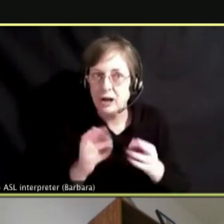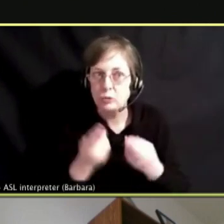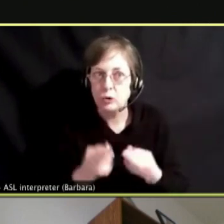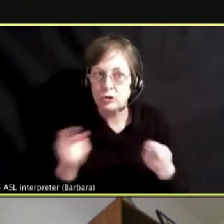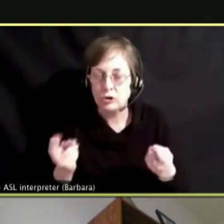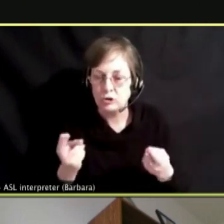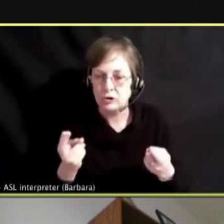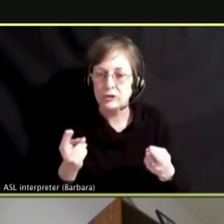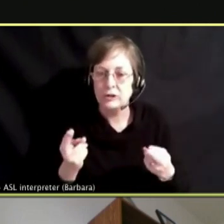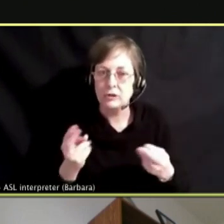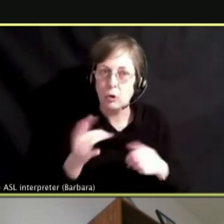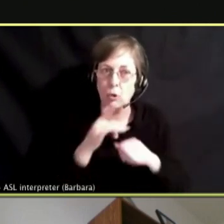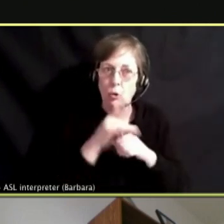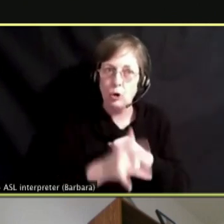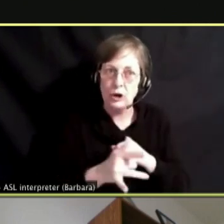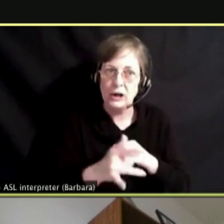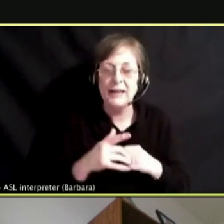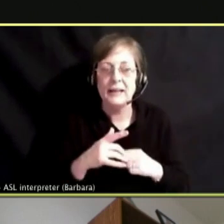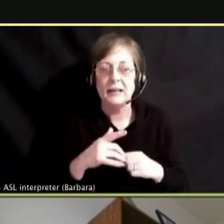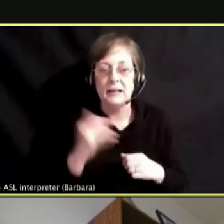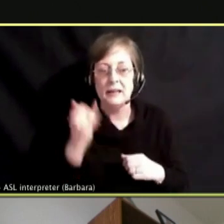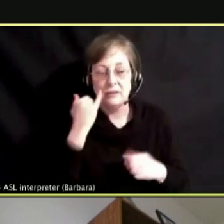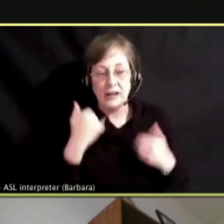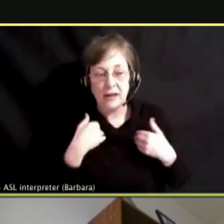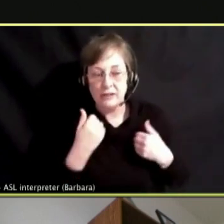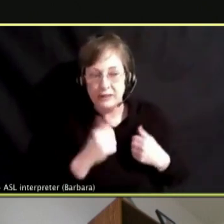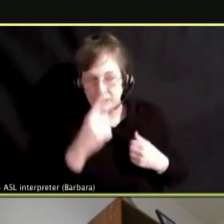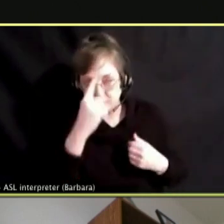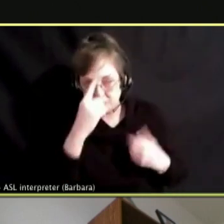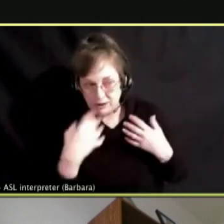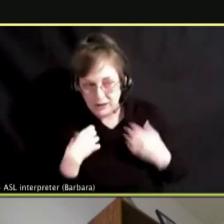THAT IF THERE ARE ANY MENTAL HEALTH CONCERNS THAT THEY ARE GETTING CONNECTED TO HELP THEM